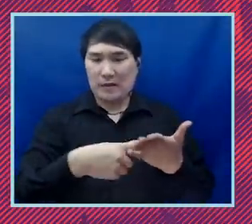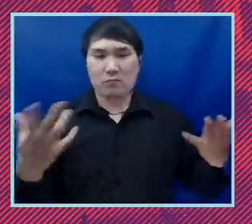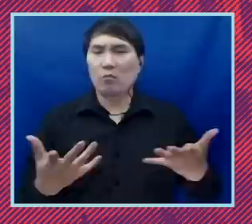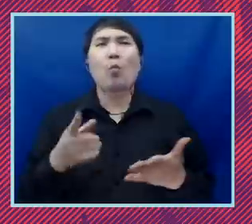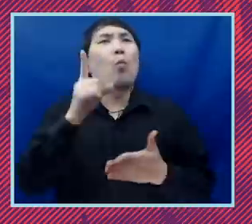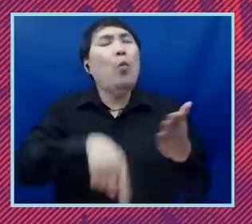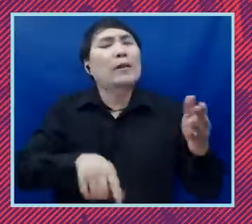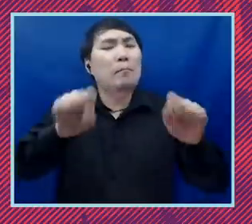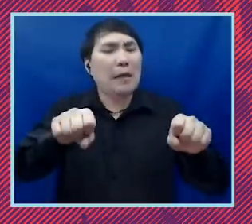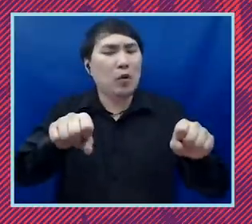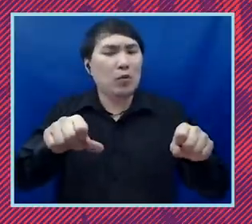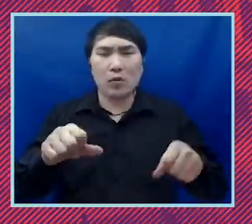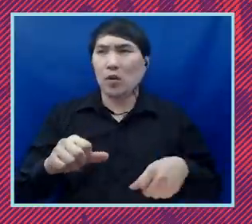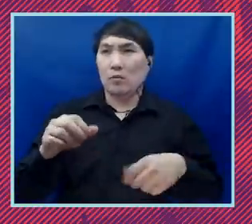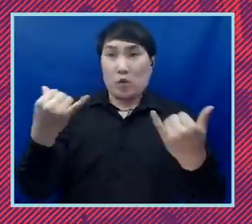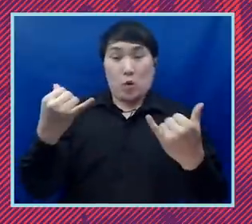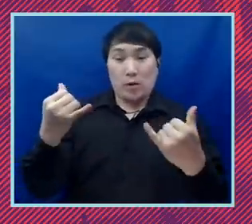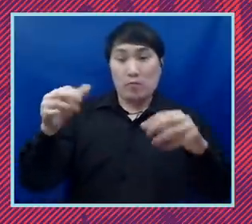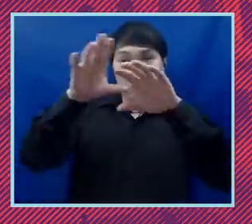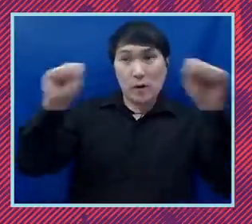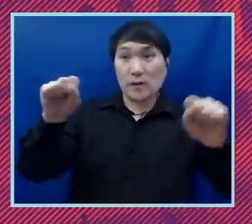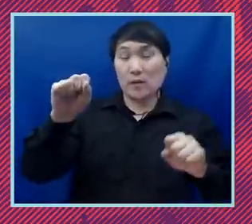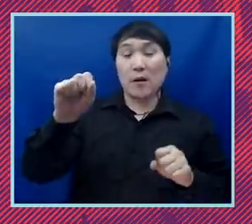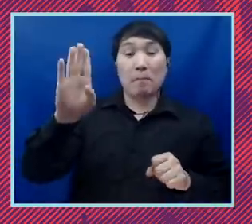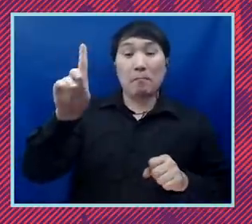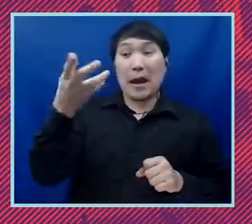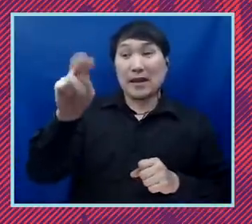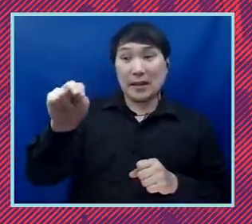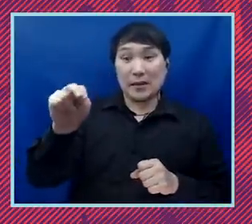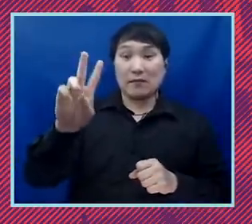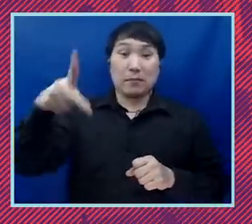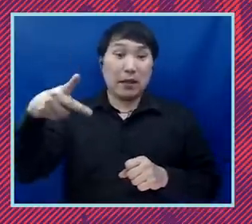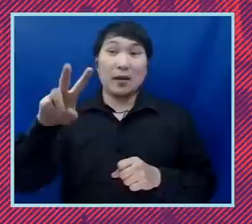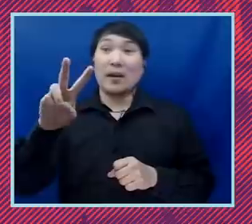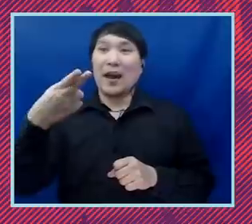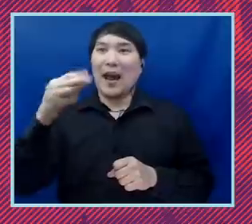administration of President Biden and Vice President Harris. Love saying their two names.